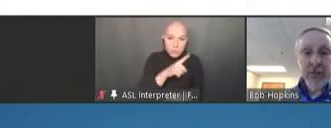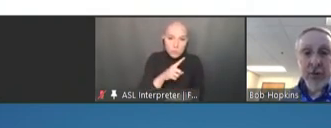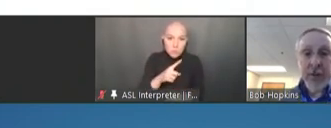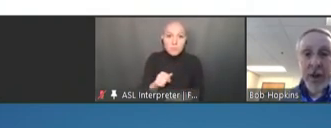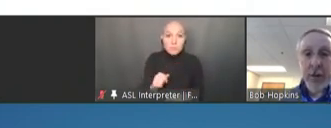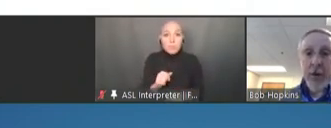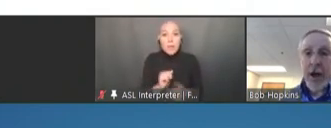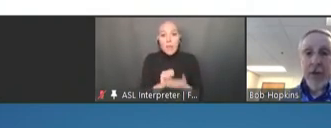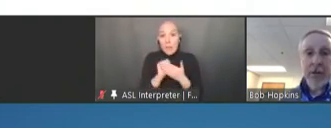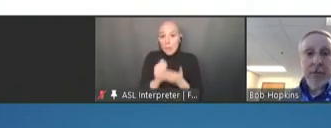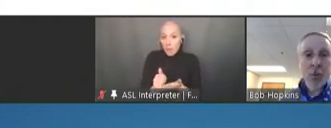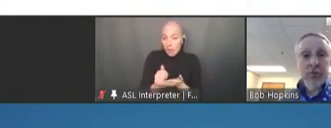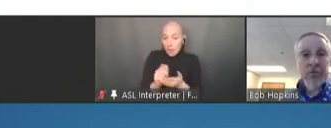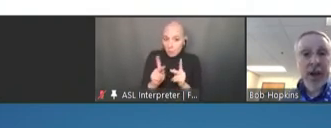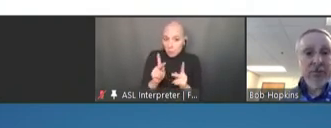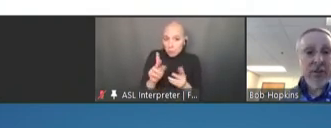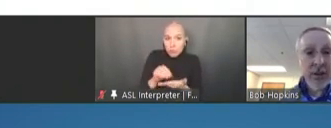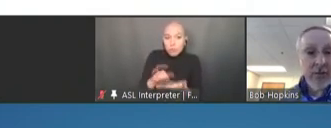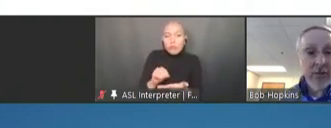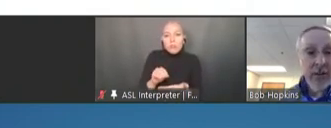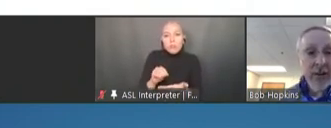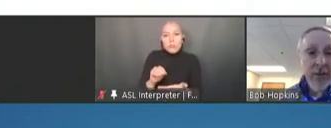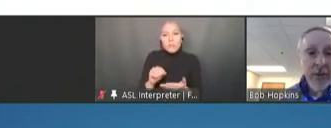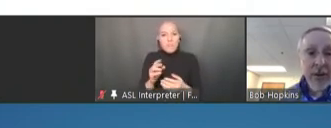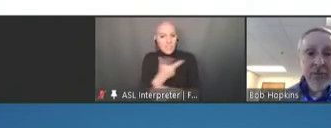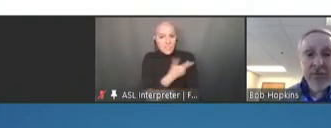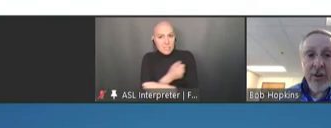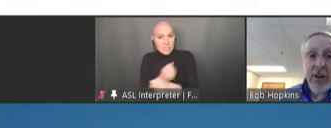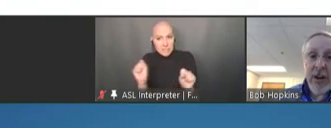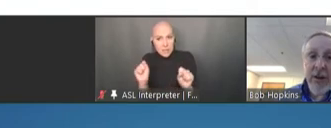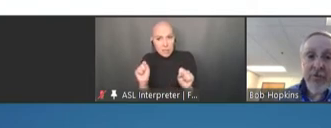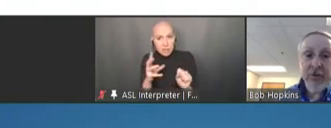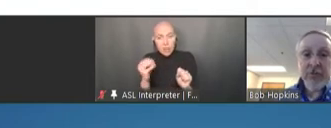are available and how -- the importance of vaccination. Need to facilitate efforts to support